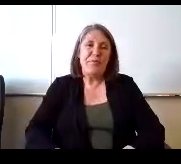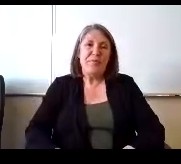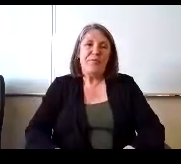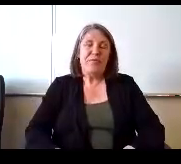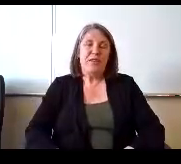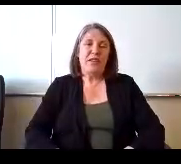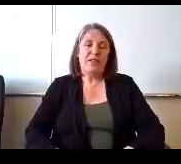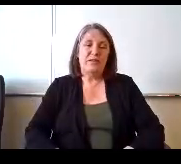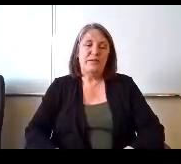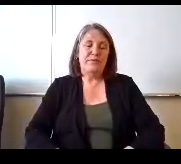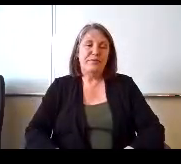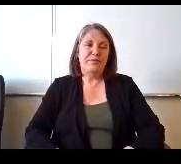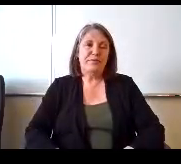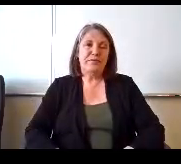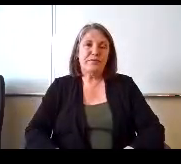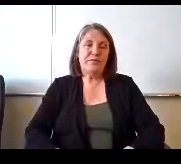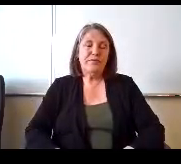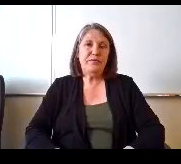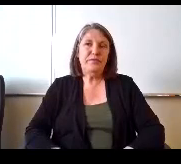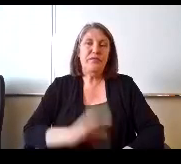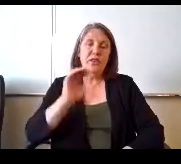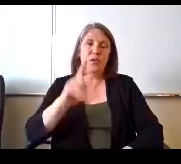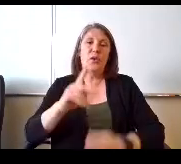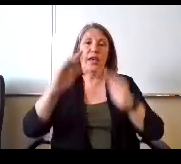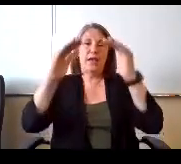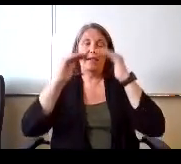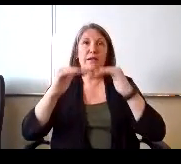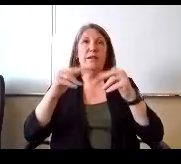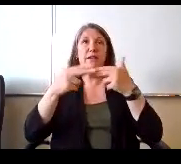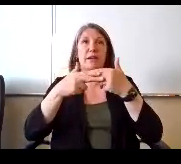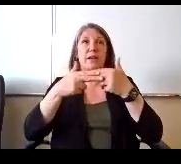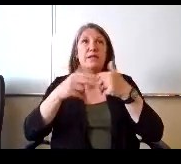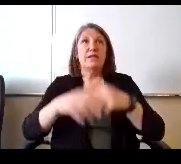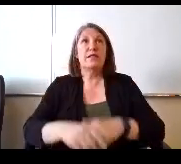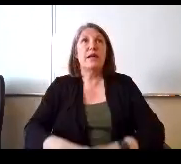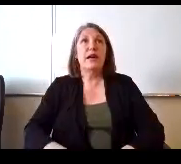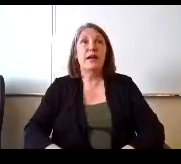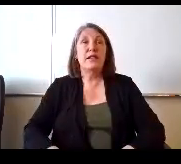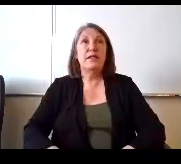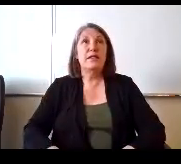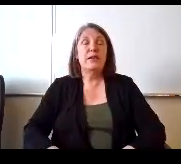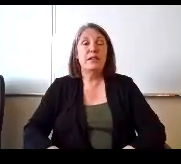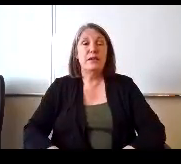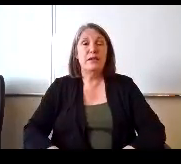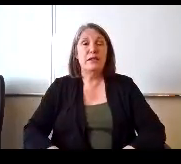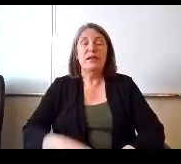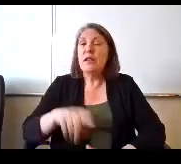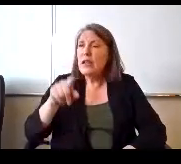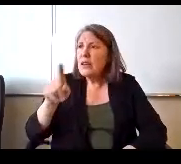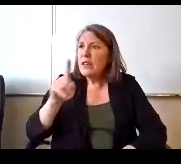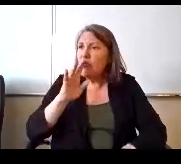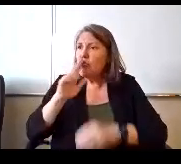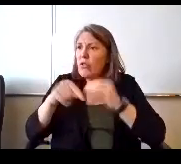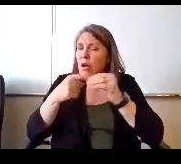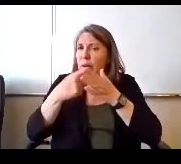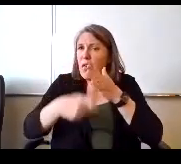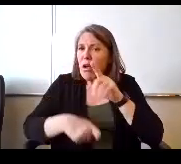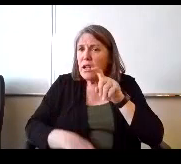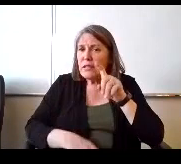Alright, just go ahead. OK, next slide please Doctor if I did. You talk about cost at all that I missed that there's no cost.